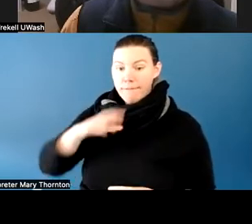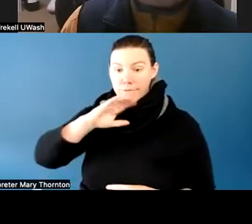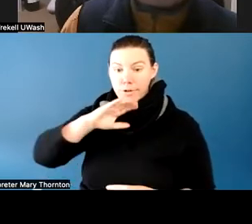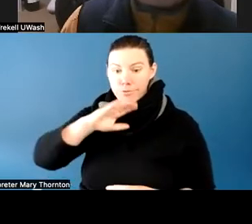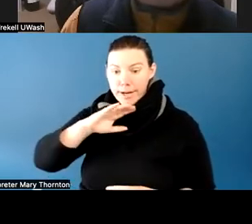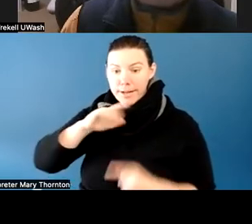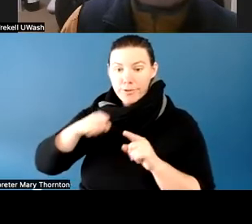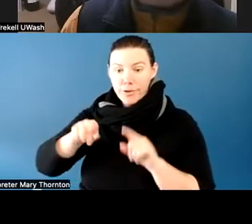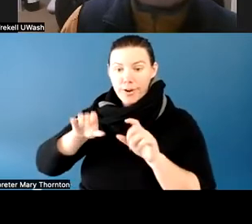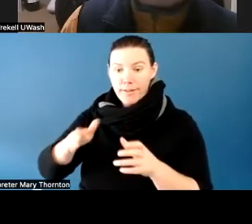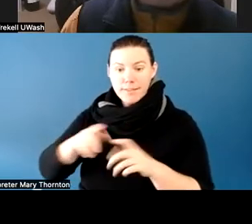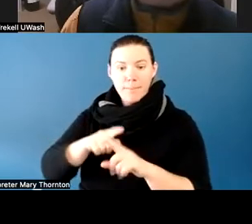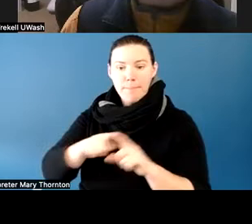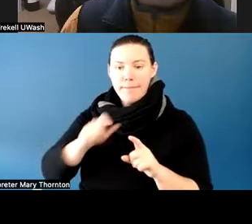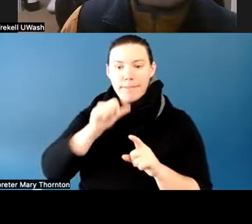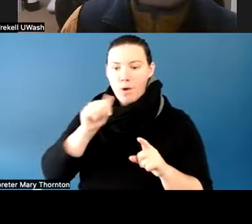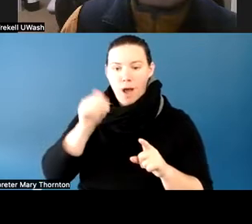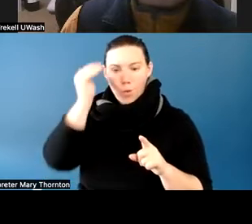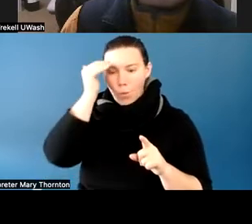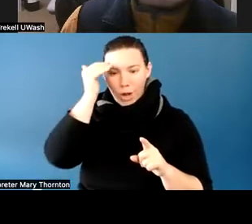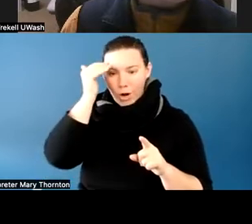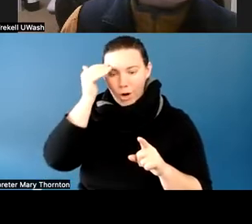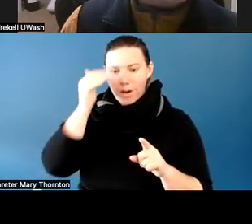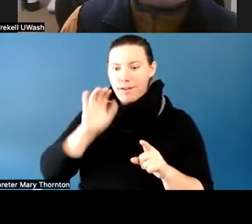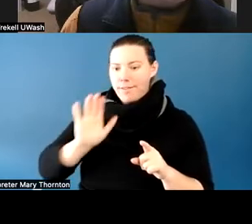but they weren't aware that they were displaying